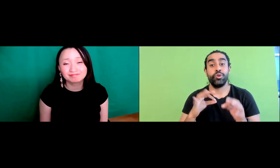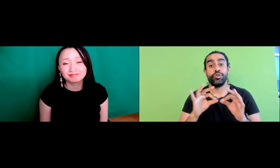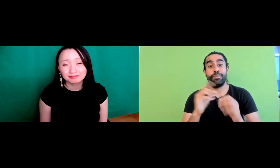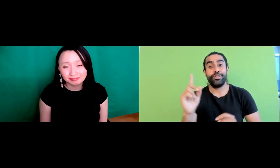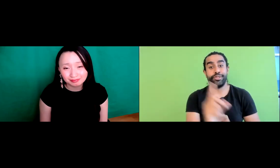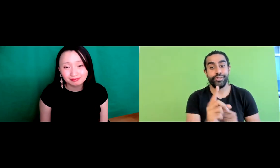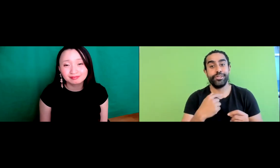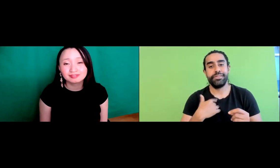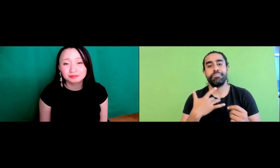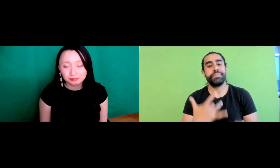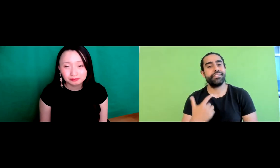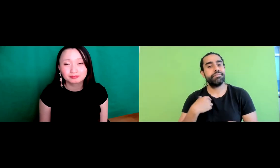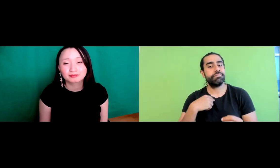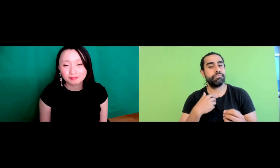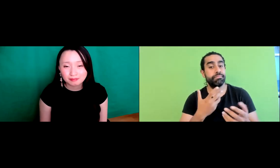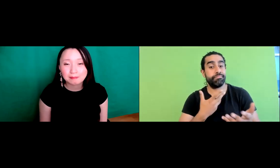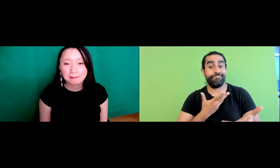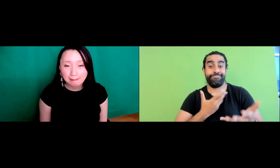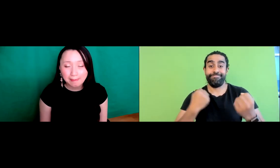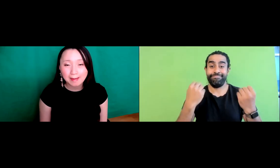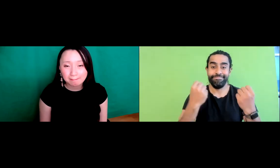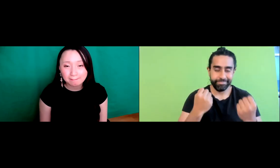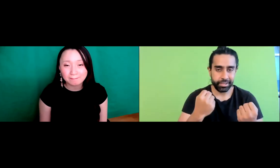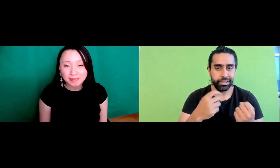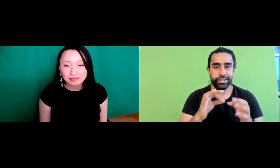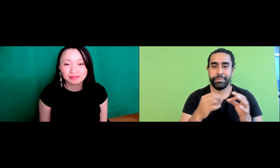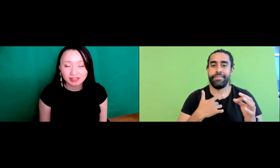with their language and then when they come to interpret they have a very strong accent.